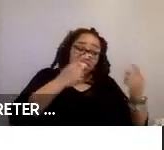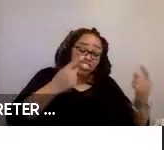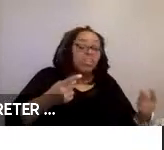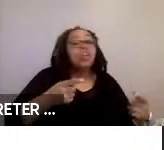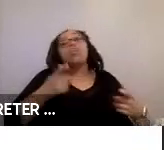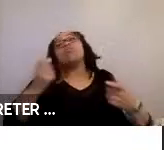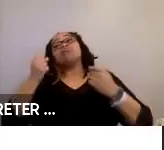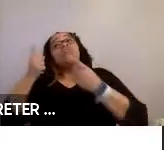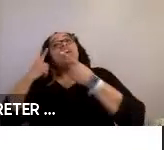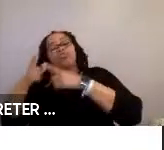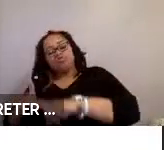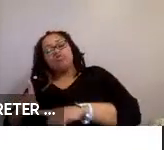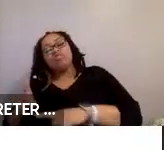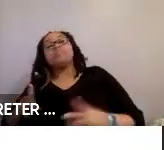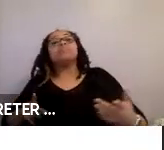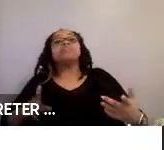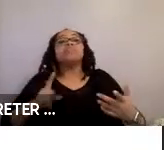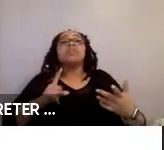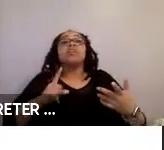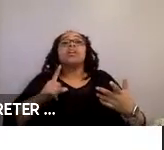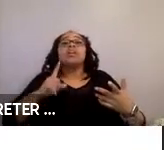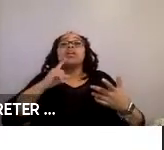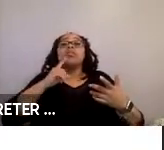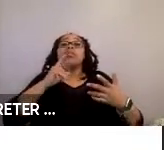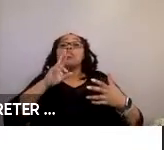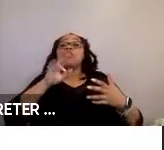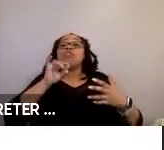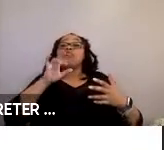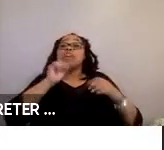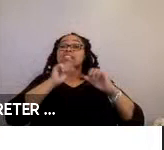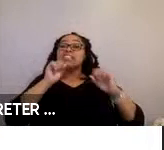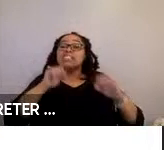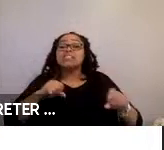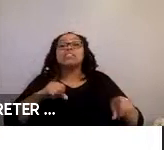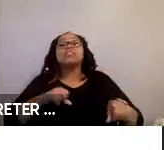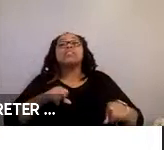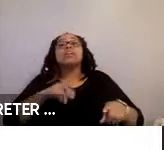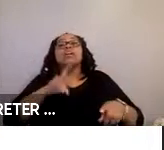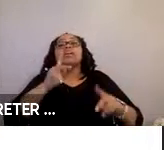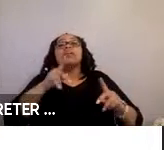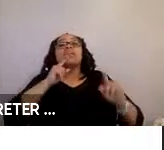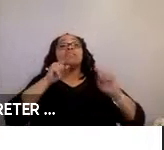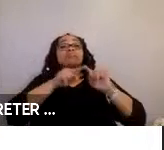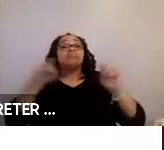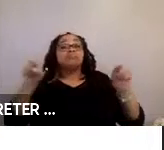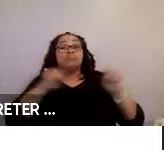respect to common issues associated with rear-facing systems, participants across user groups agreed